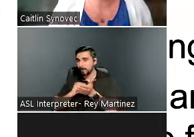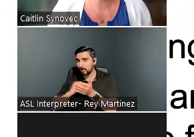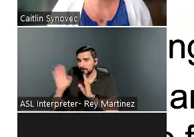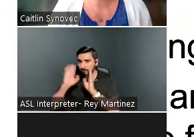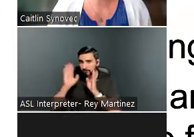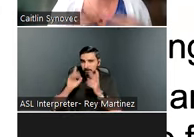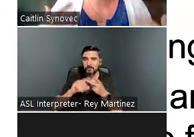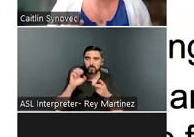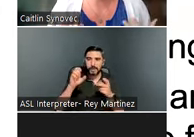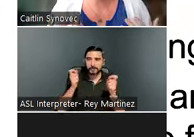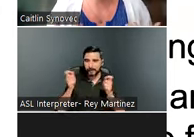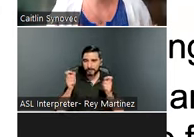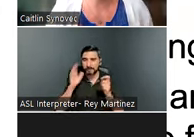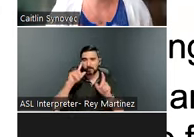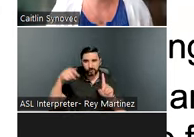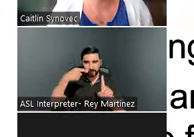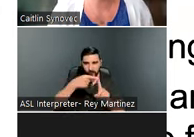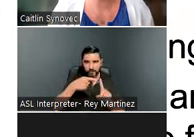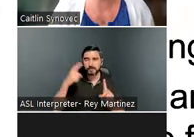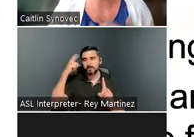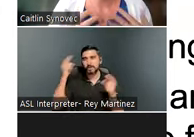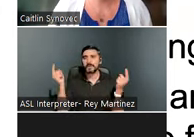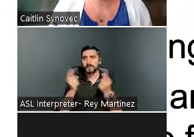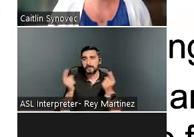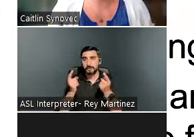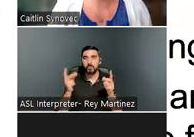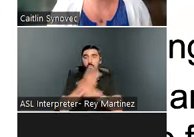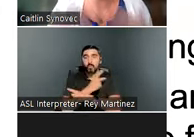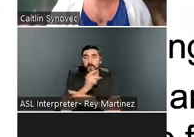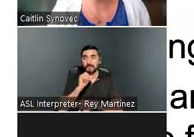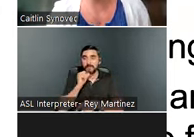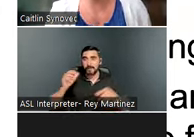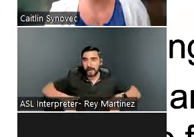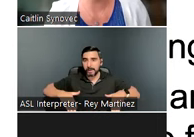of brain injury, especially if they haven’t had an opportunity to do so at any other point in their